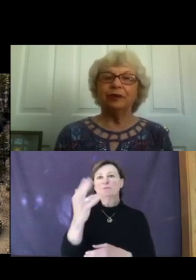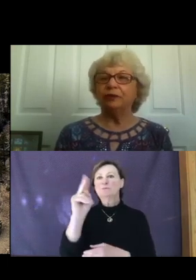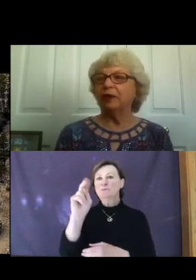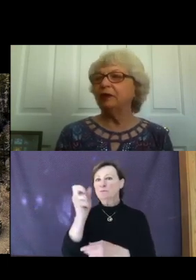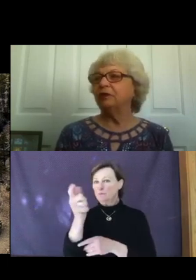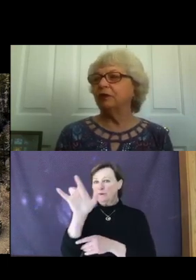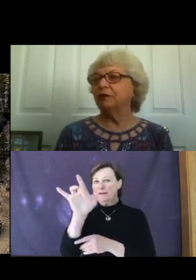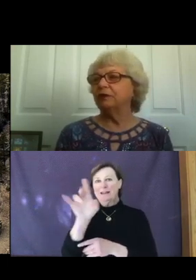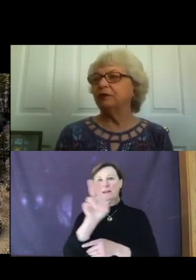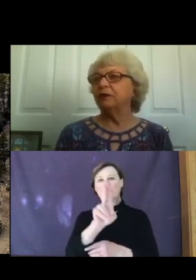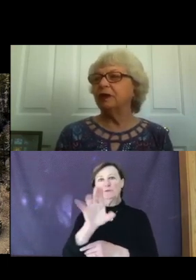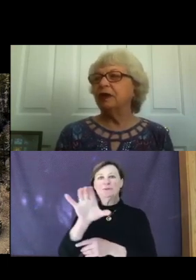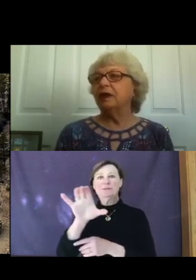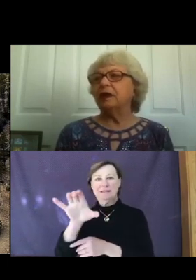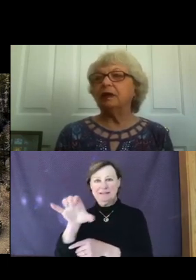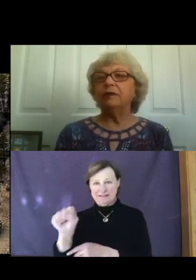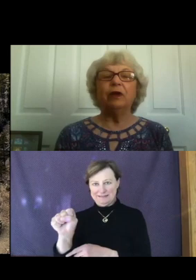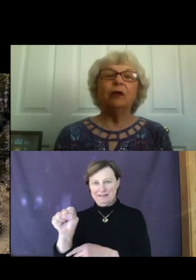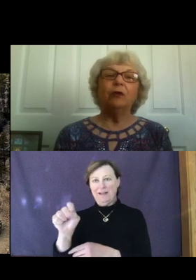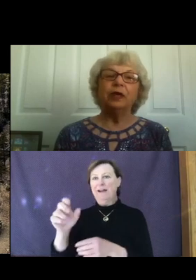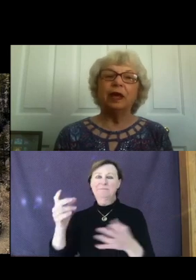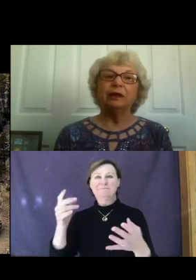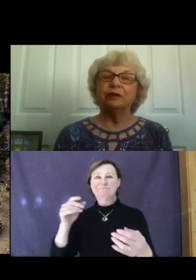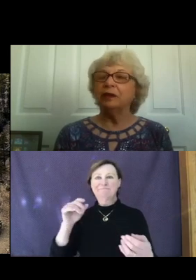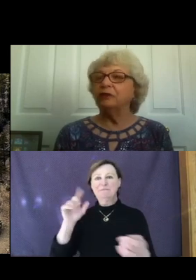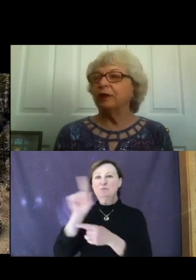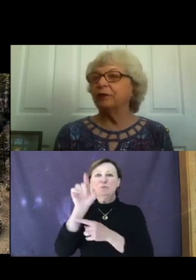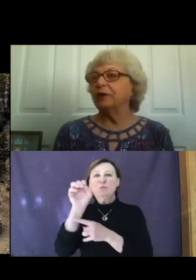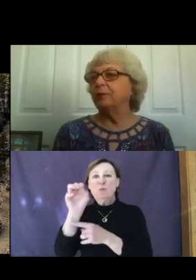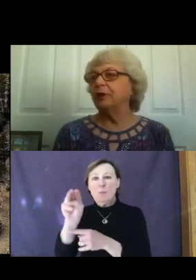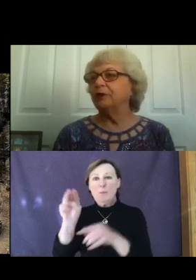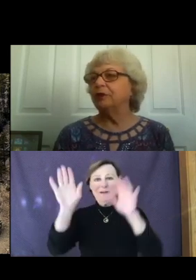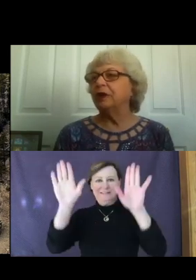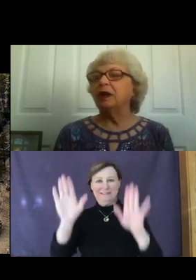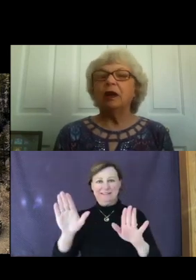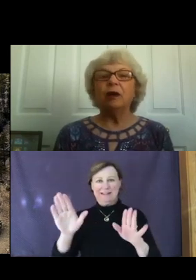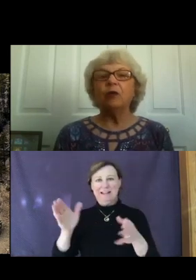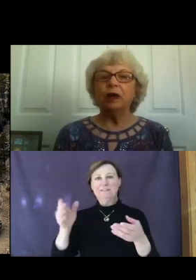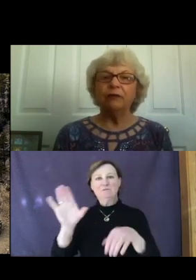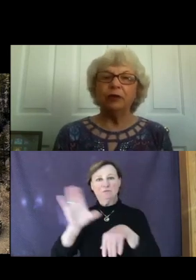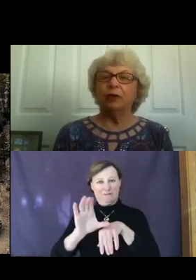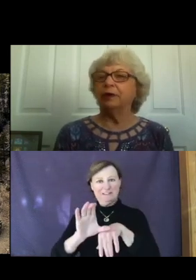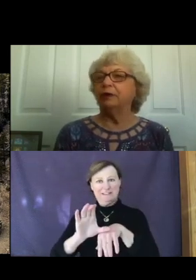Sunday service. Even though we can't see each other in person, I want everyone to